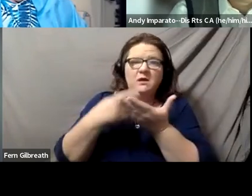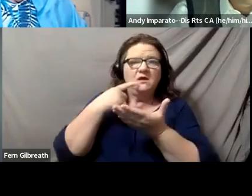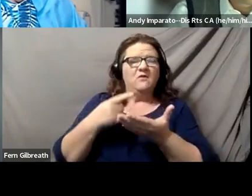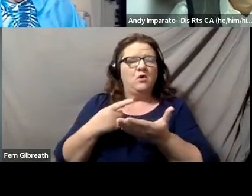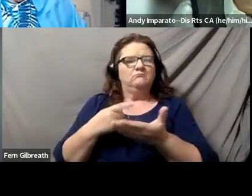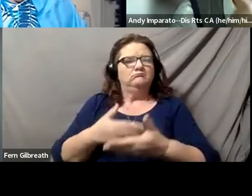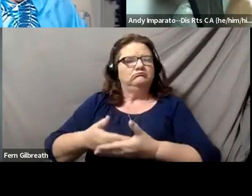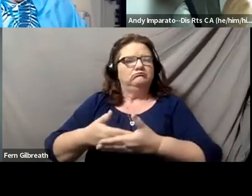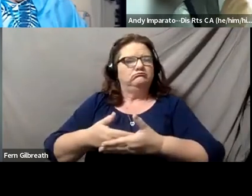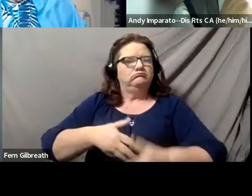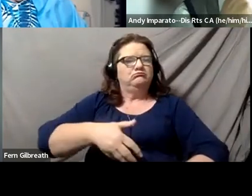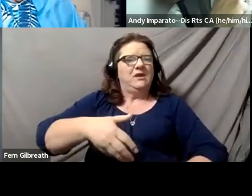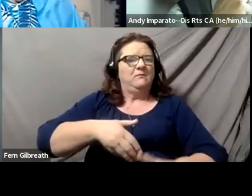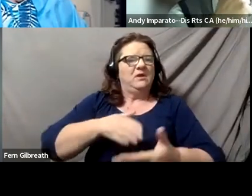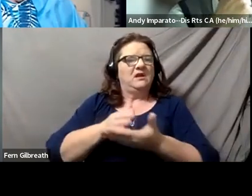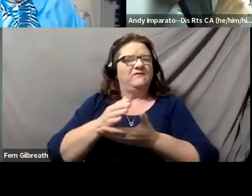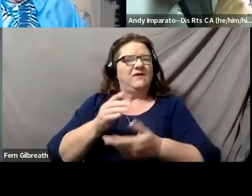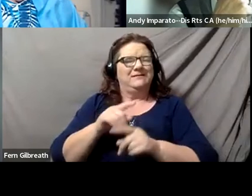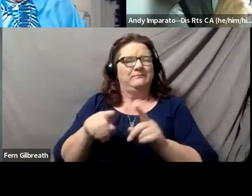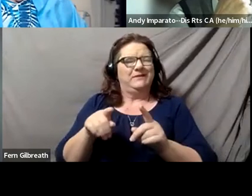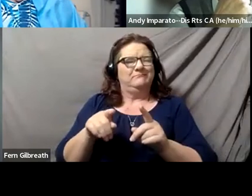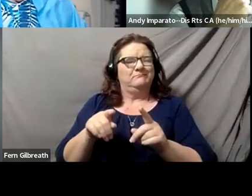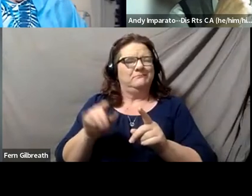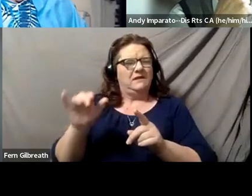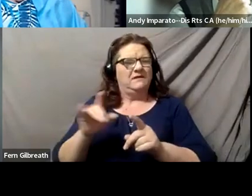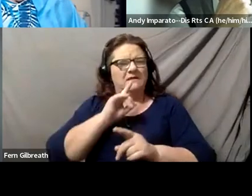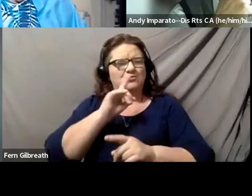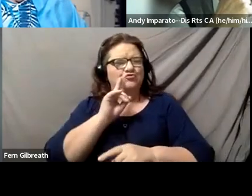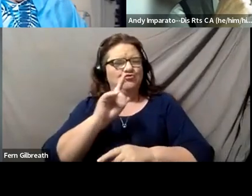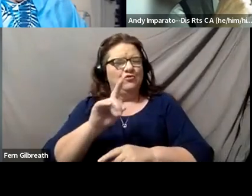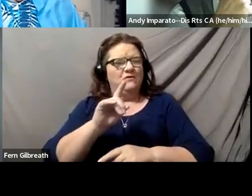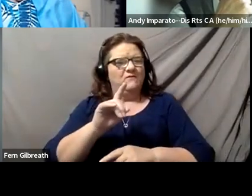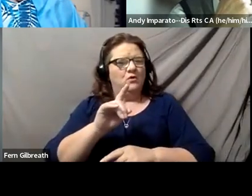but that frame also applies to transgender rights, right?